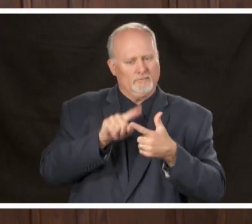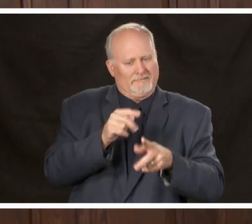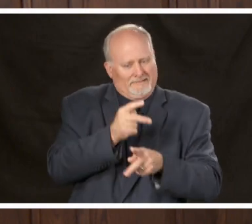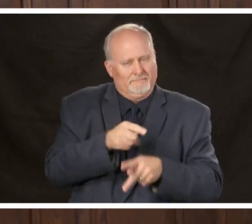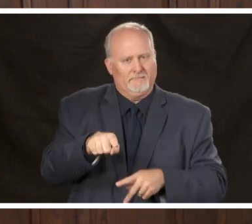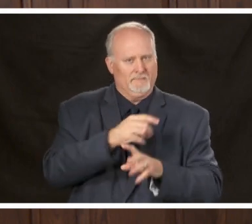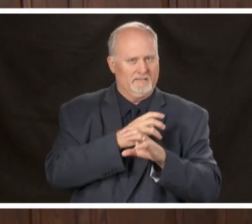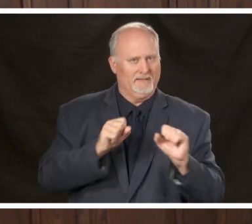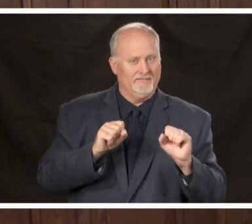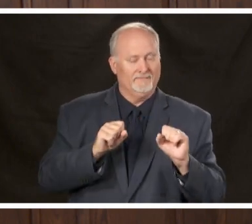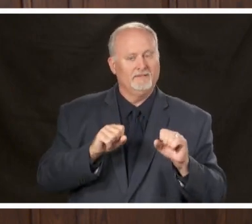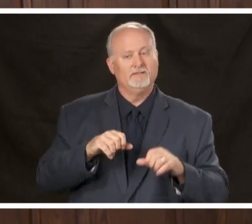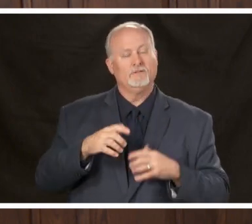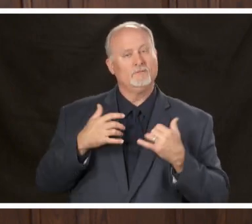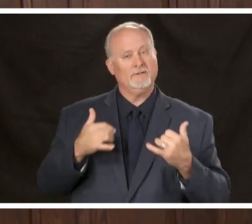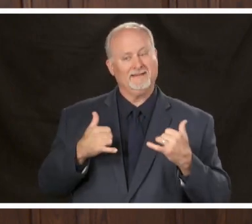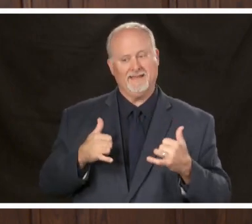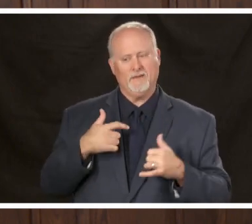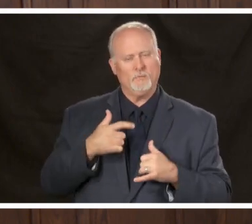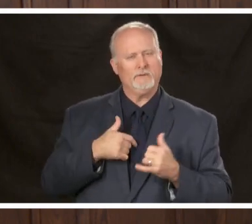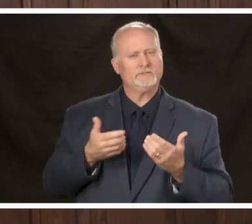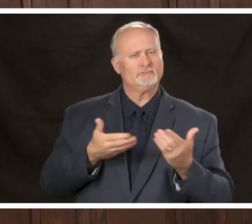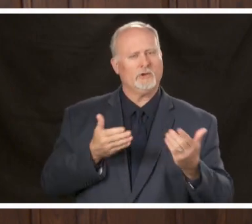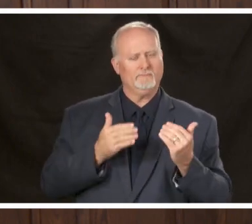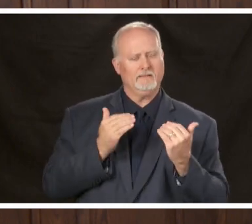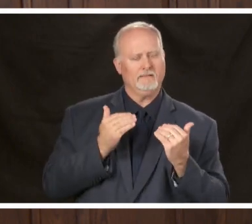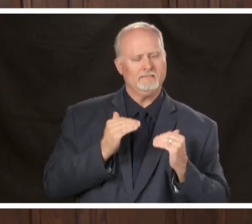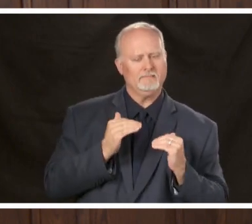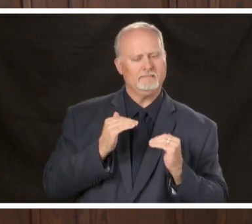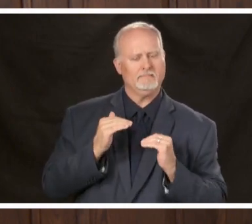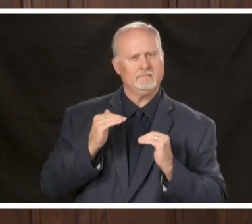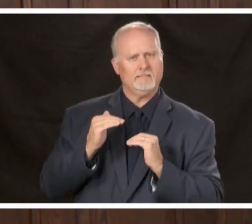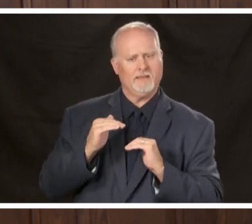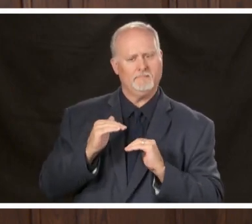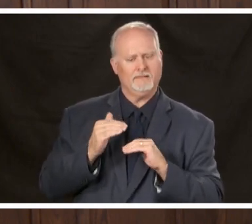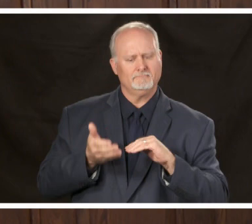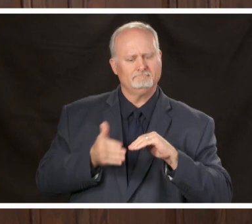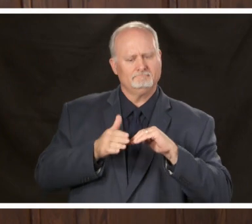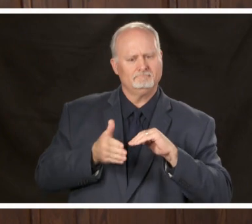rolling out our expansion of services in a very measured and sequential way